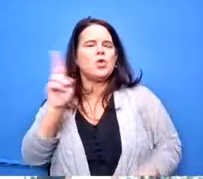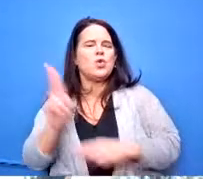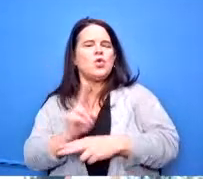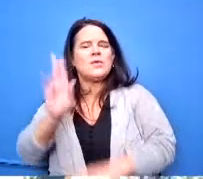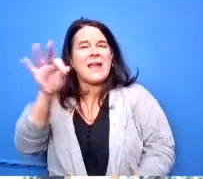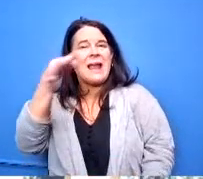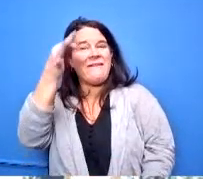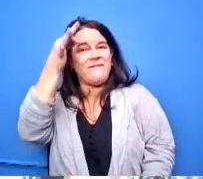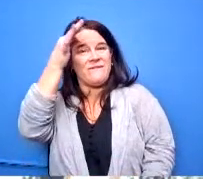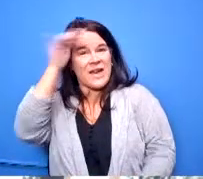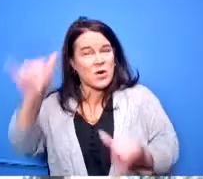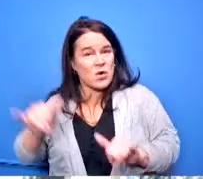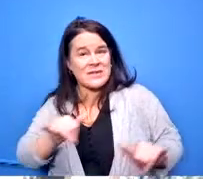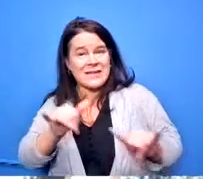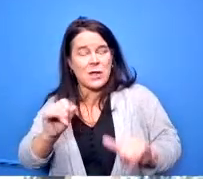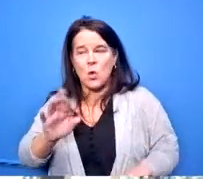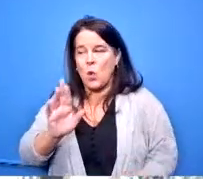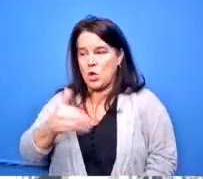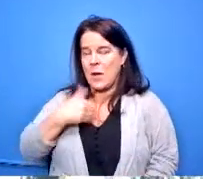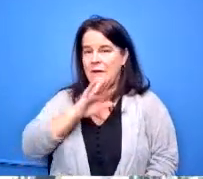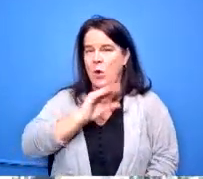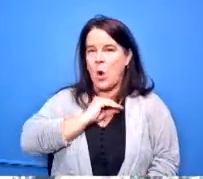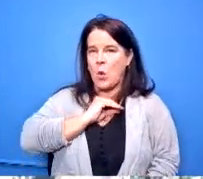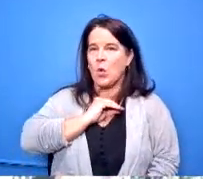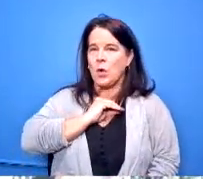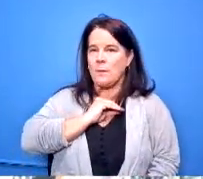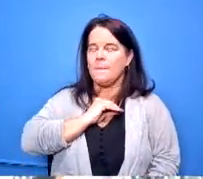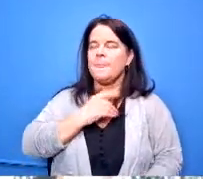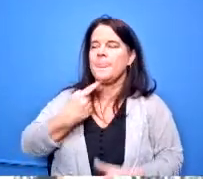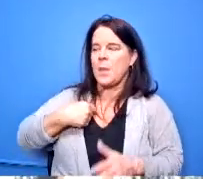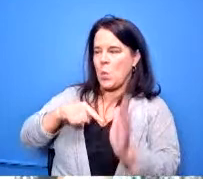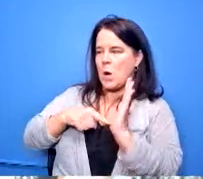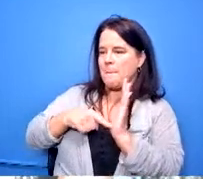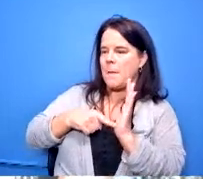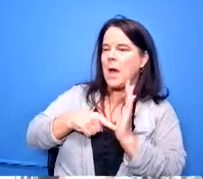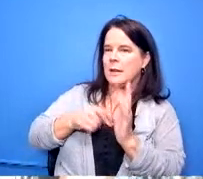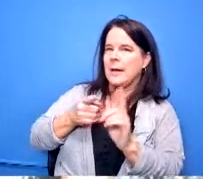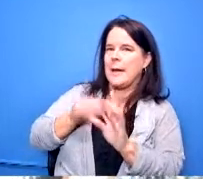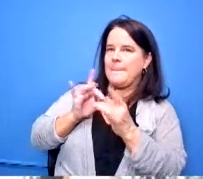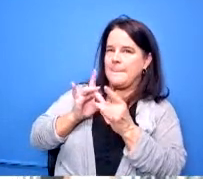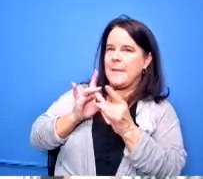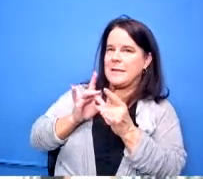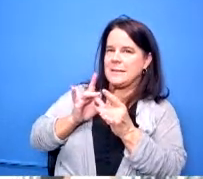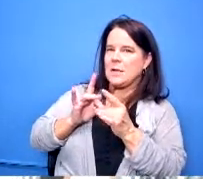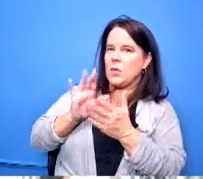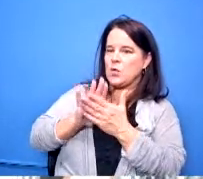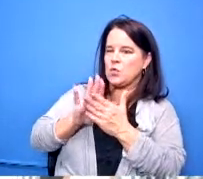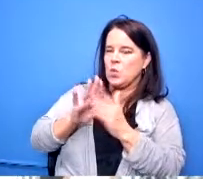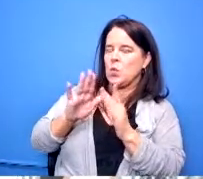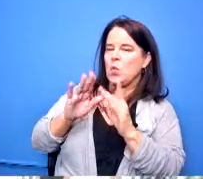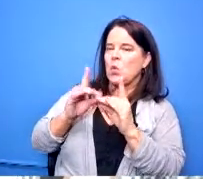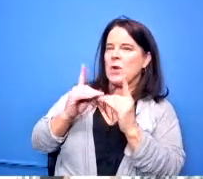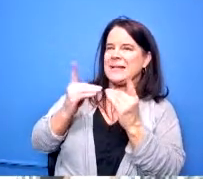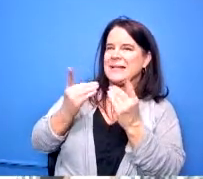function or do you guys have your own internal standards i think we're modeling it after the board's policy the school district's policy it's very vague in a school district policy